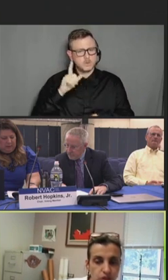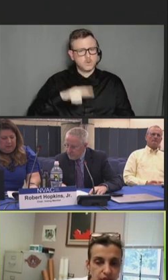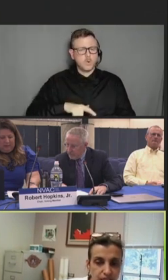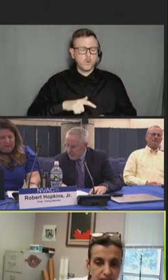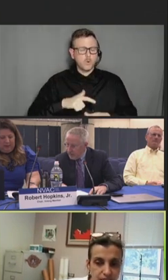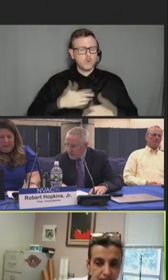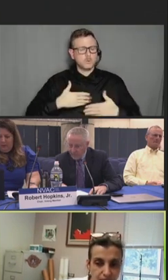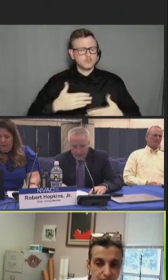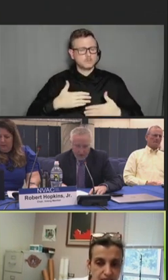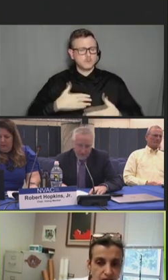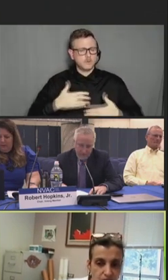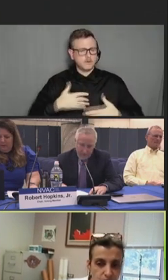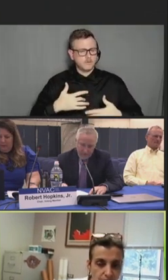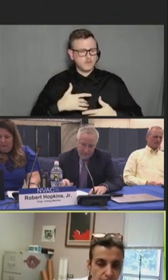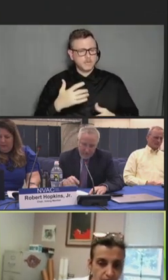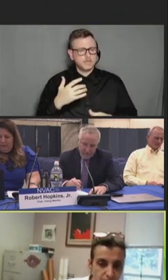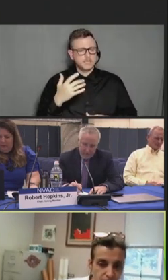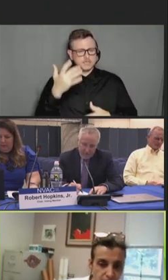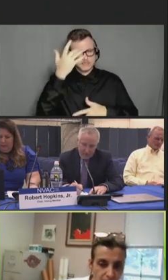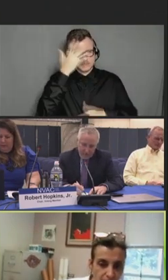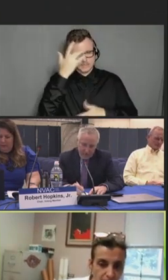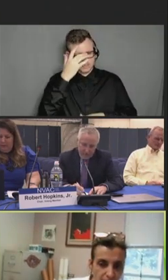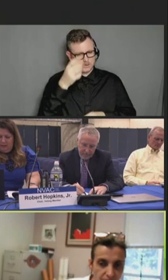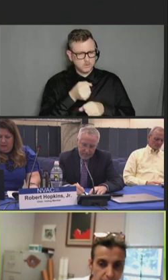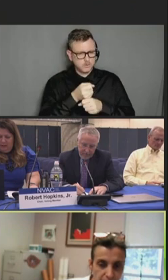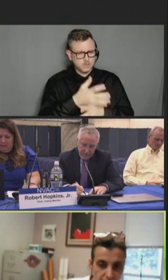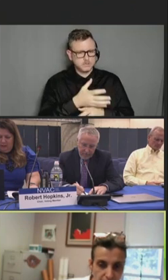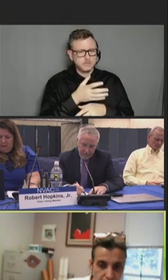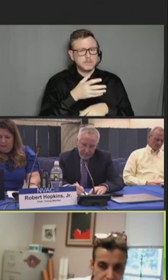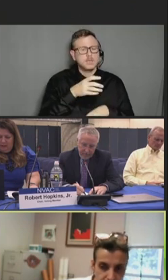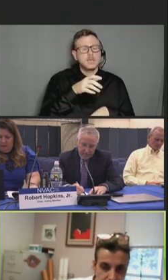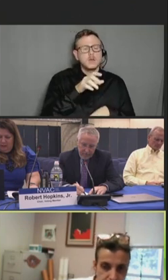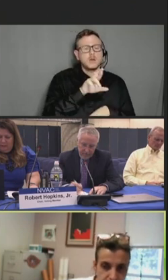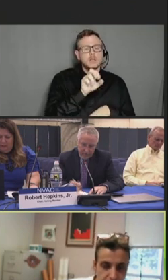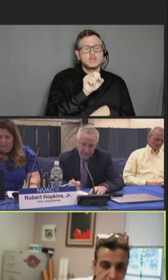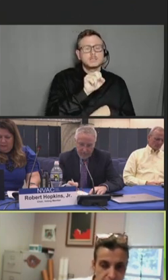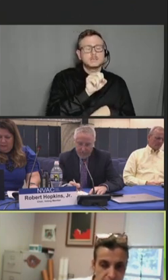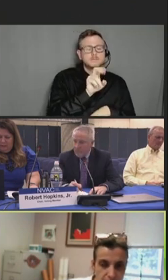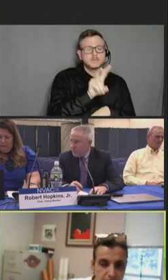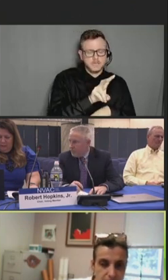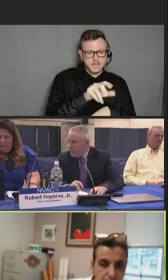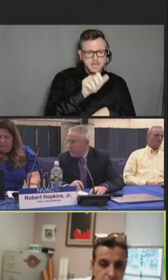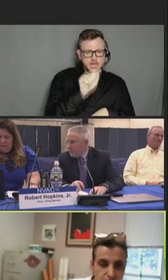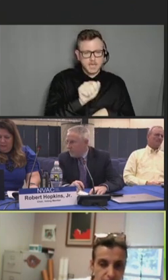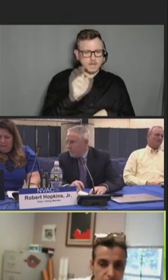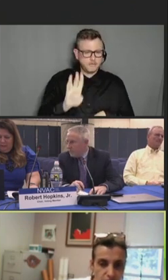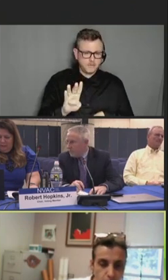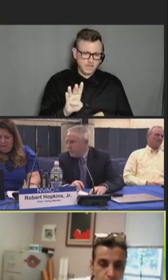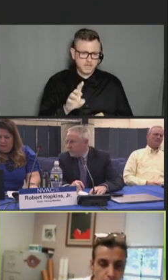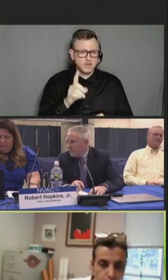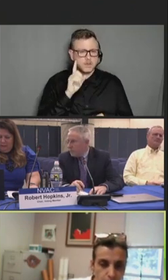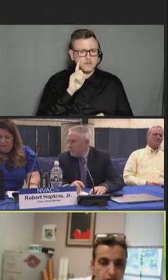tract disease caused by RSV A and B subtypes in adults 60 years of age and older.